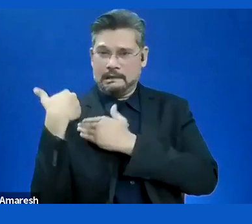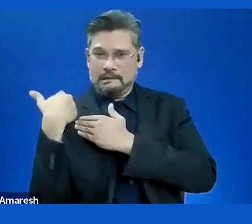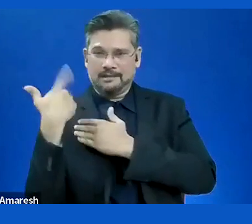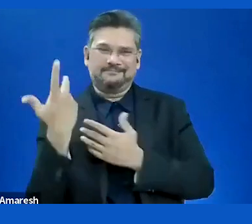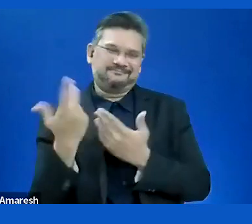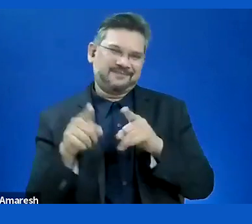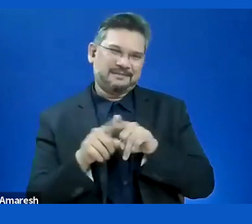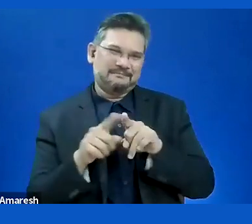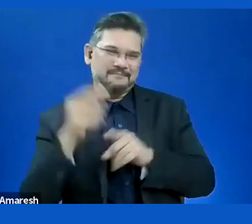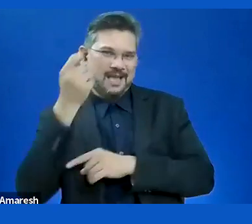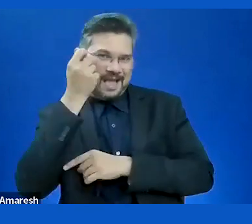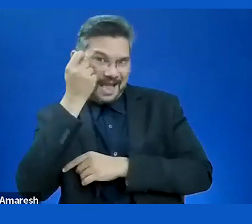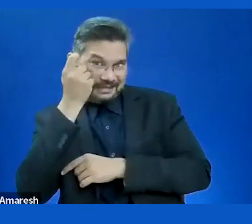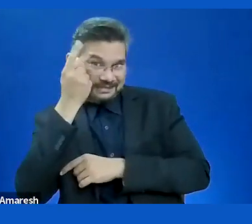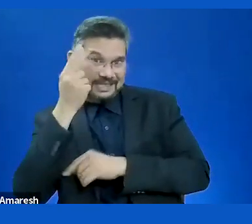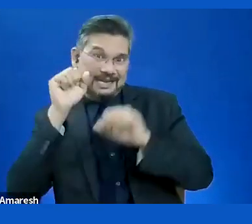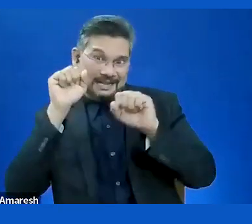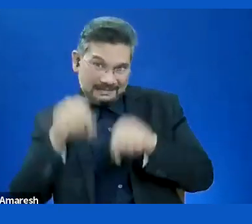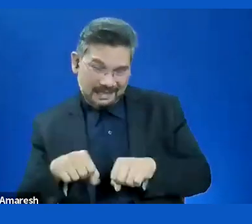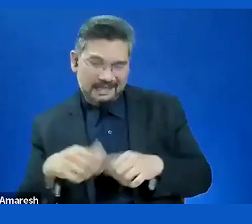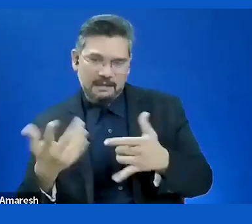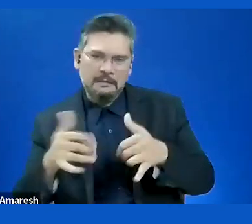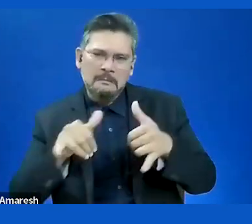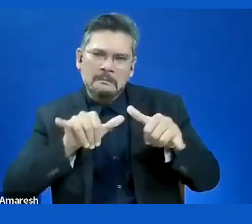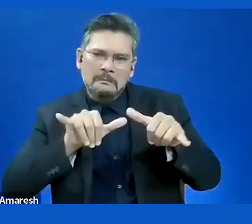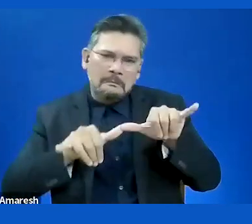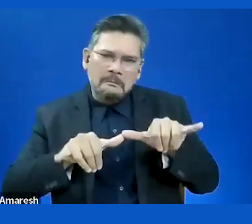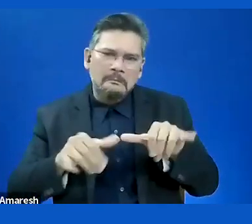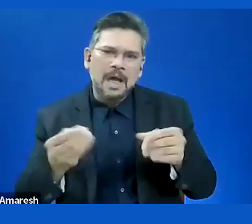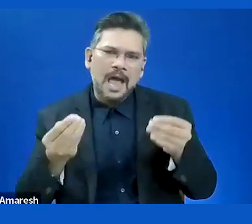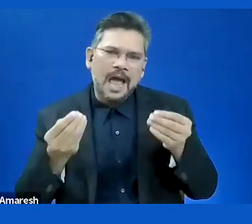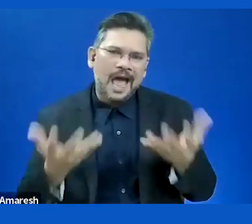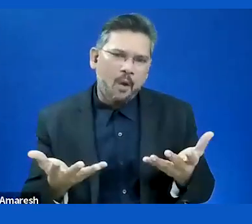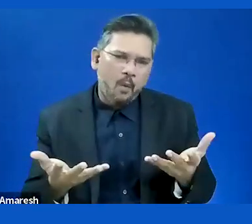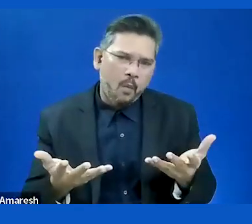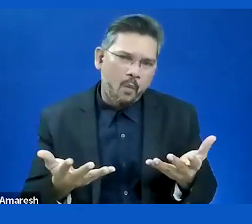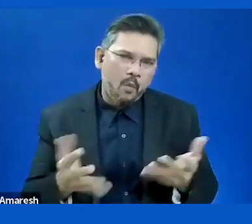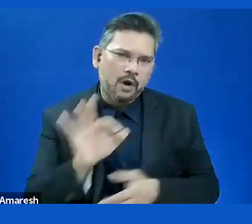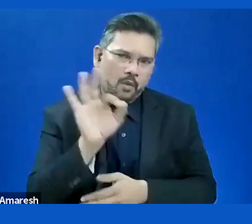standard or law. >> CATO LIE: I have